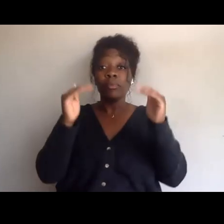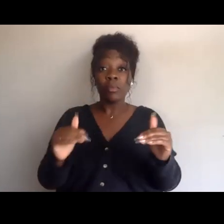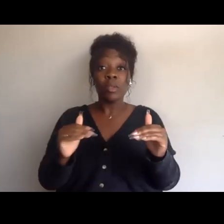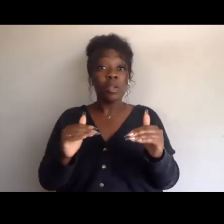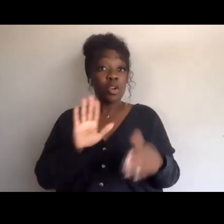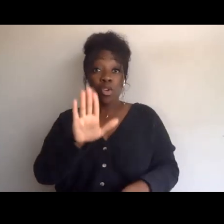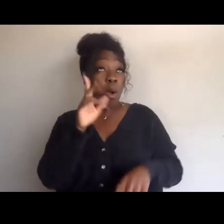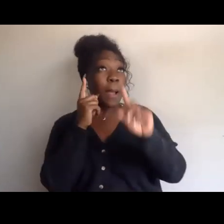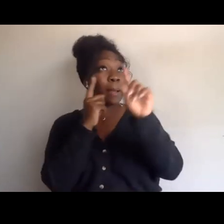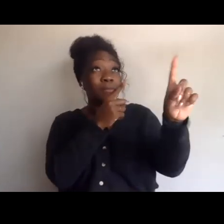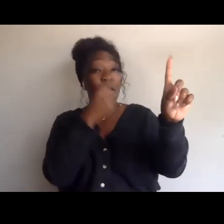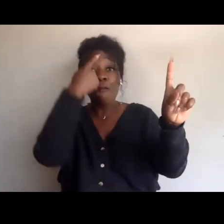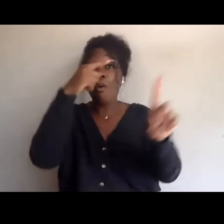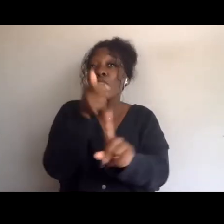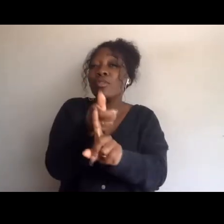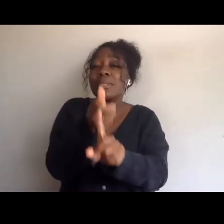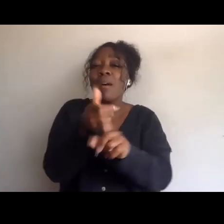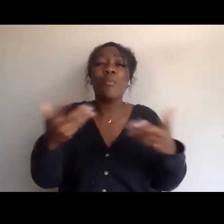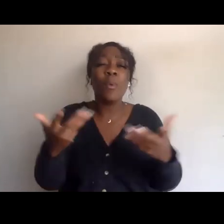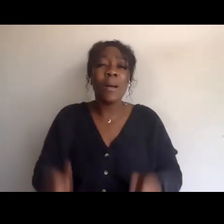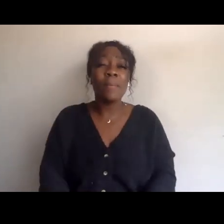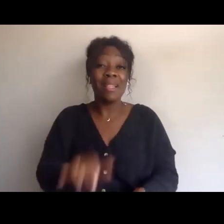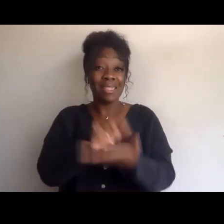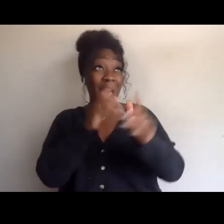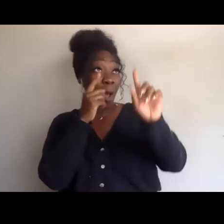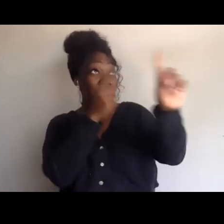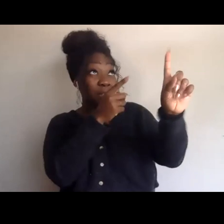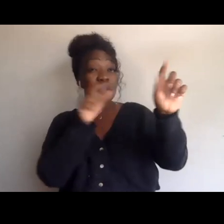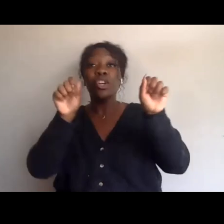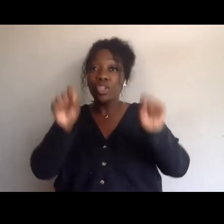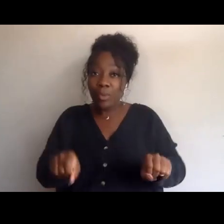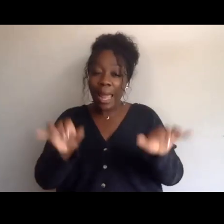So your objective is a measurable, tangible thing.